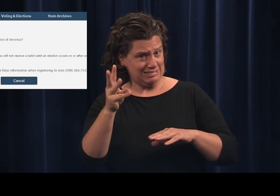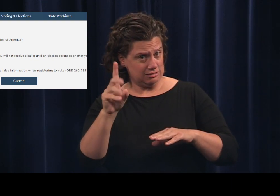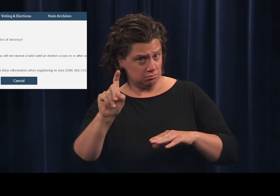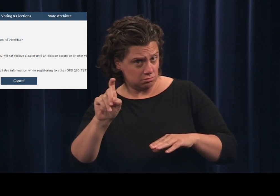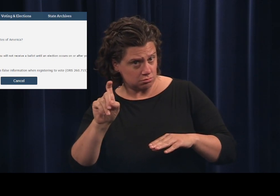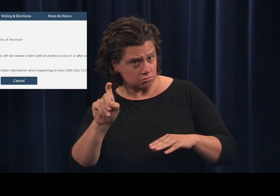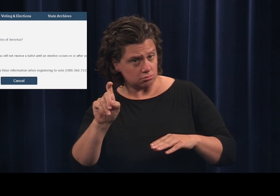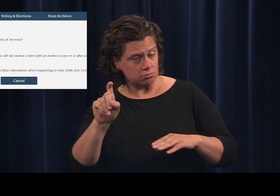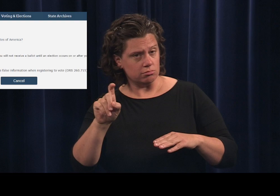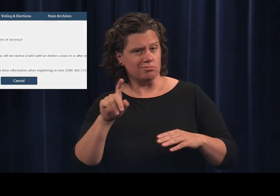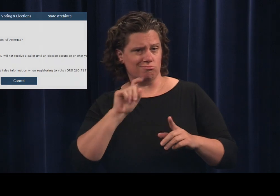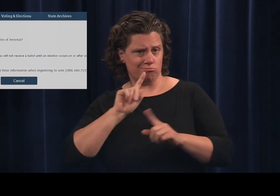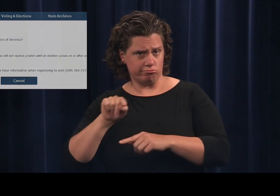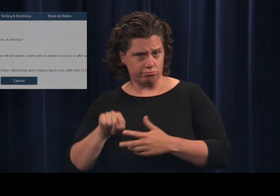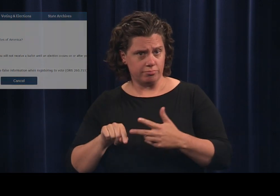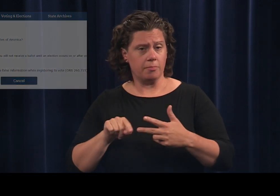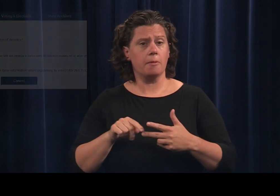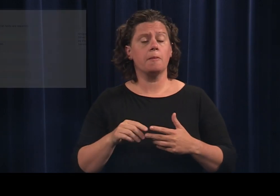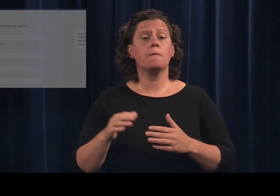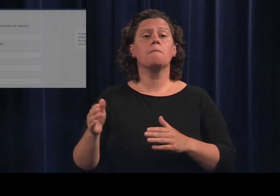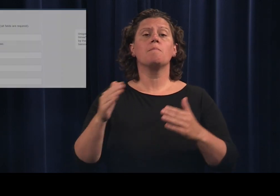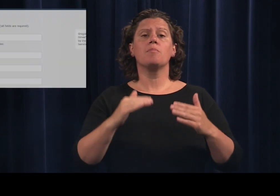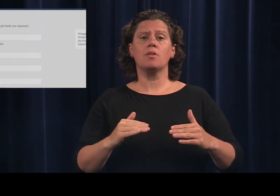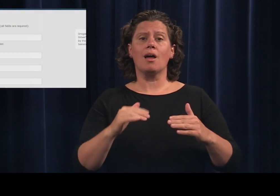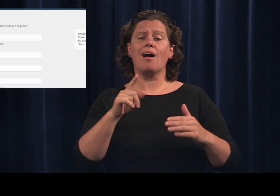Are you at least 16 years of age.